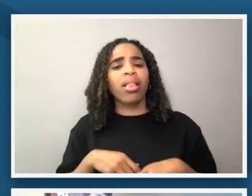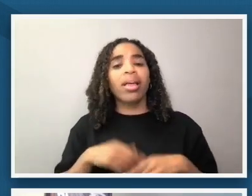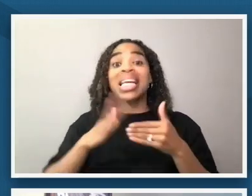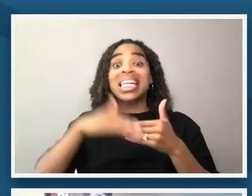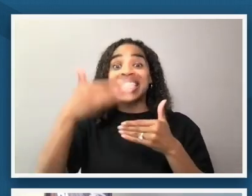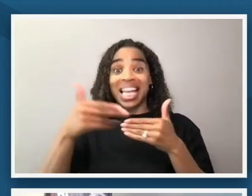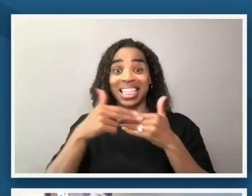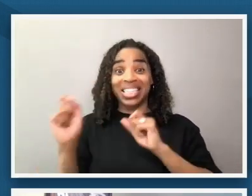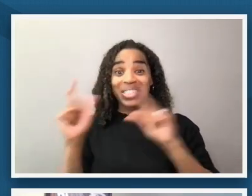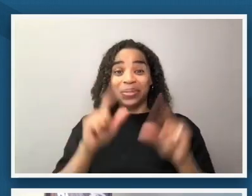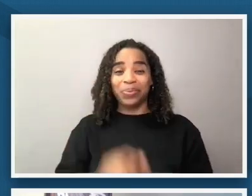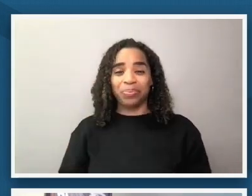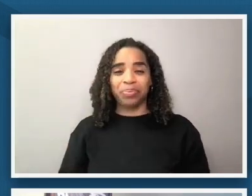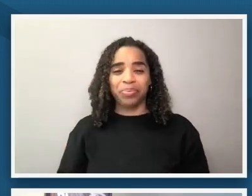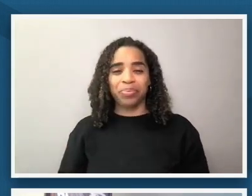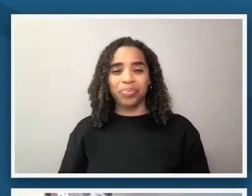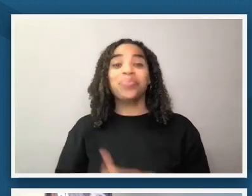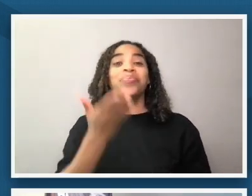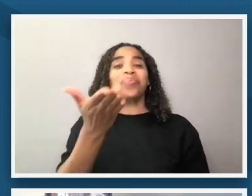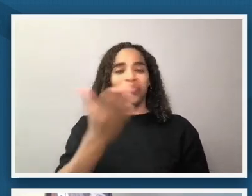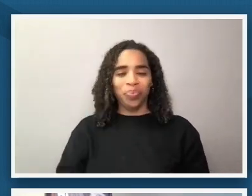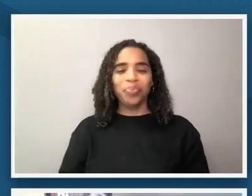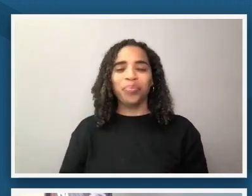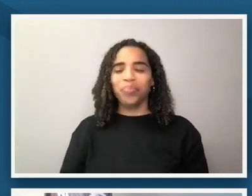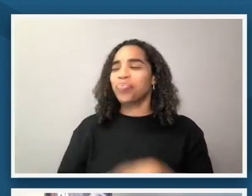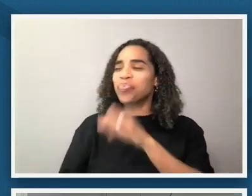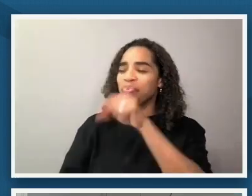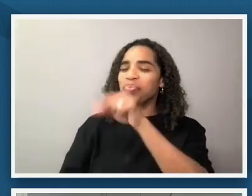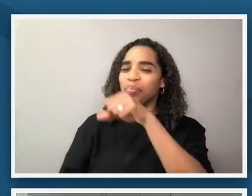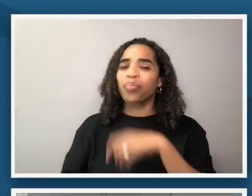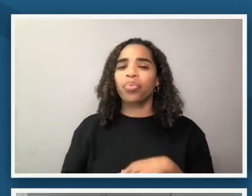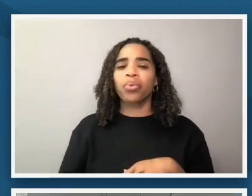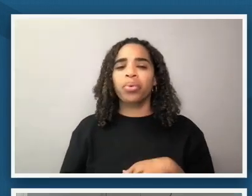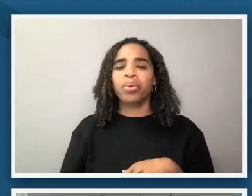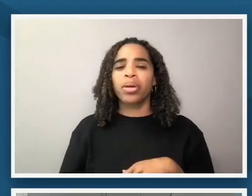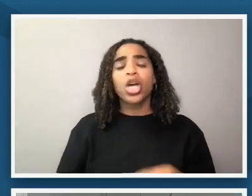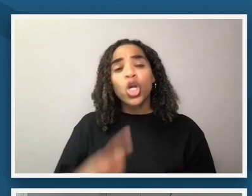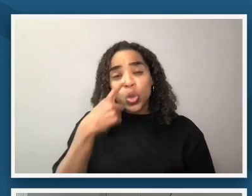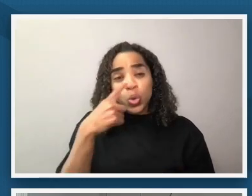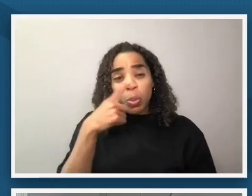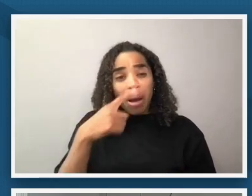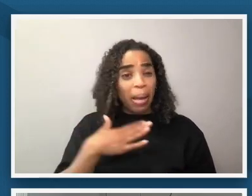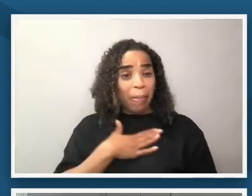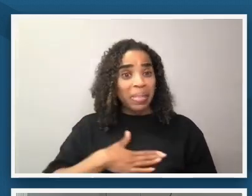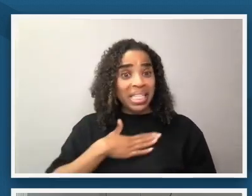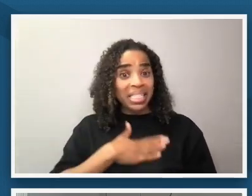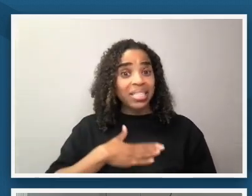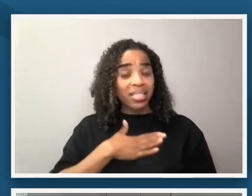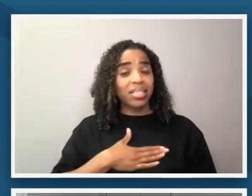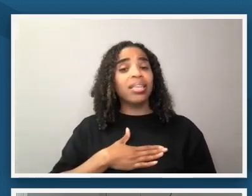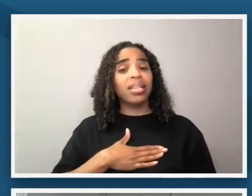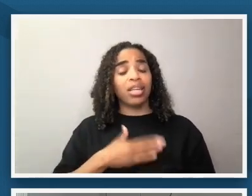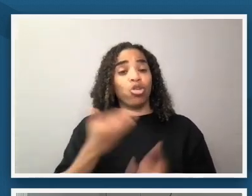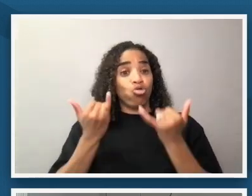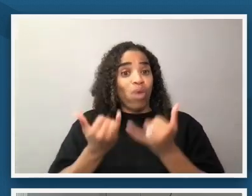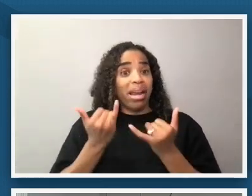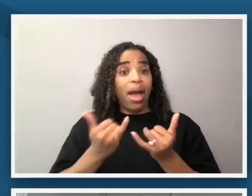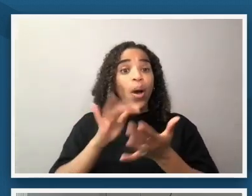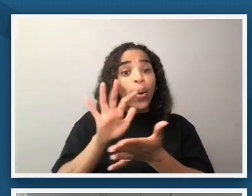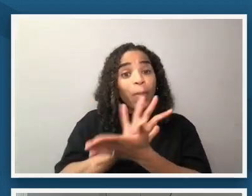there is a signpost so just as you did before will you spend just a minute on